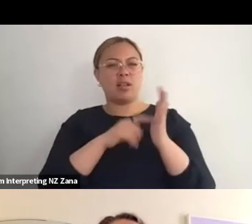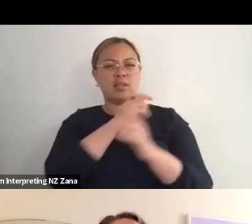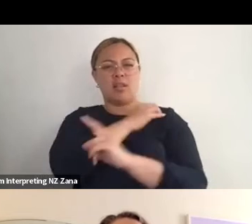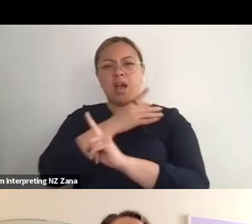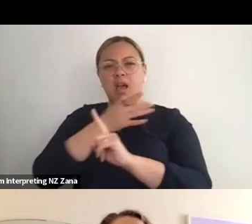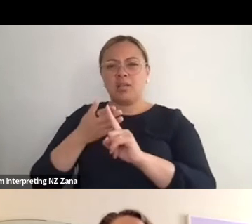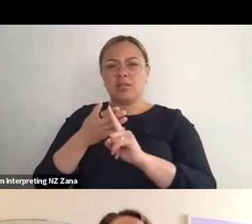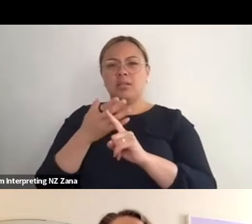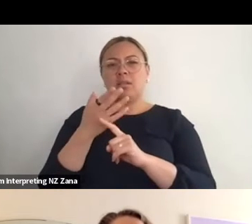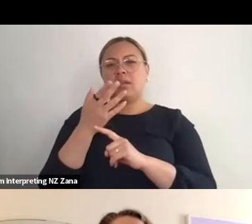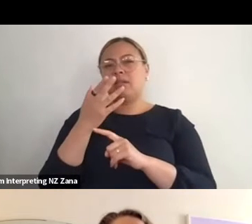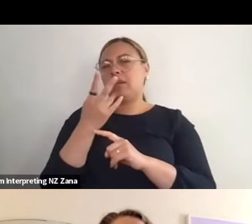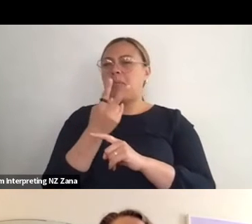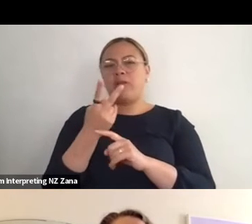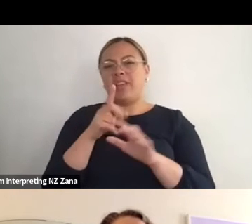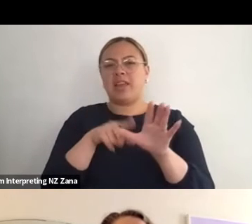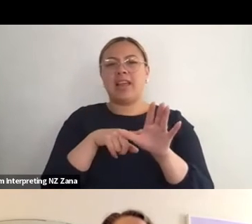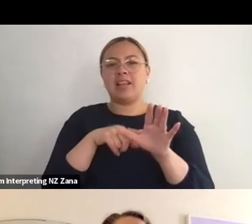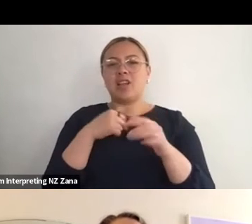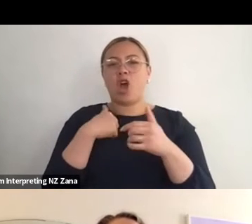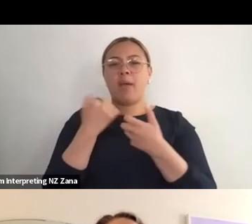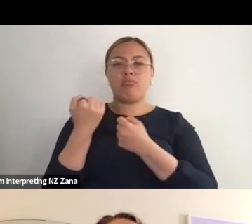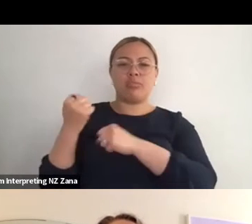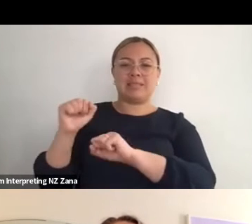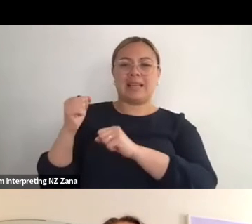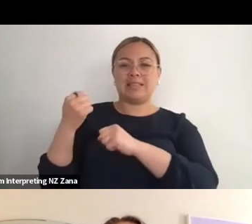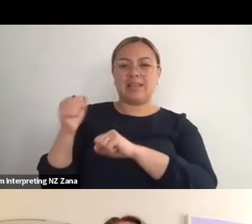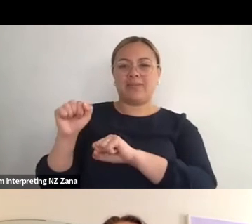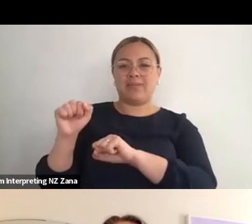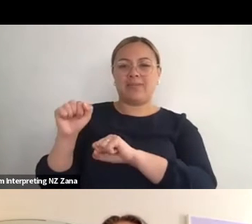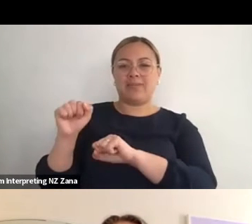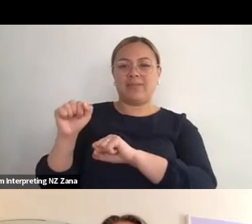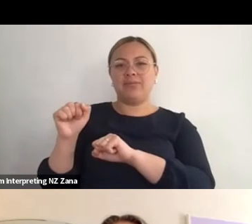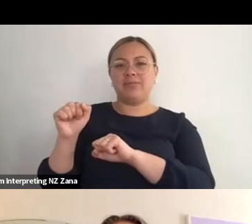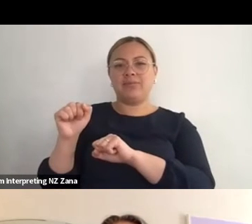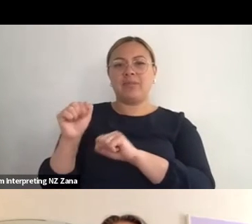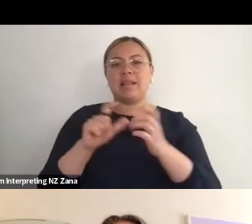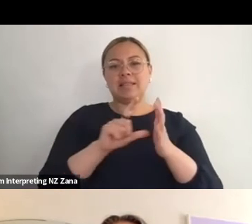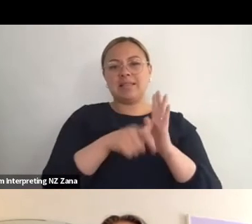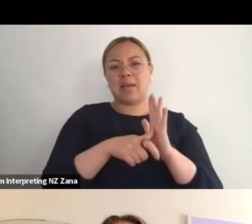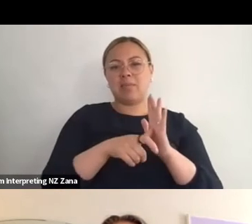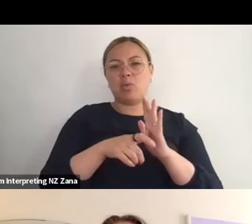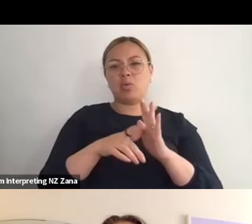protected from a lot of the labour that a disabled artist and a freelance artist needs to go through.